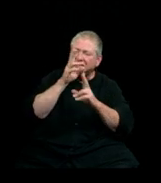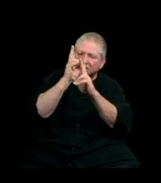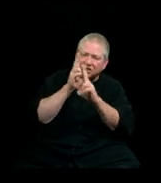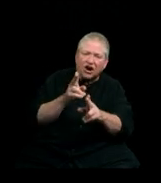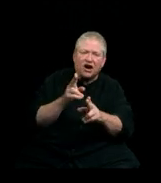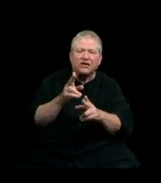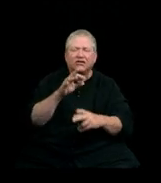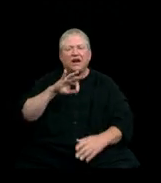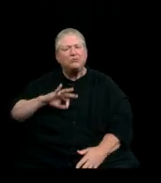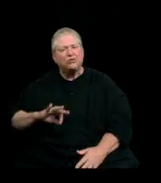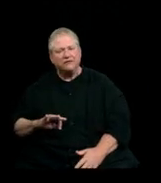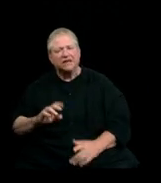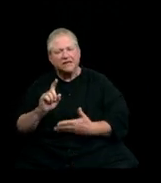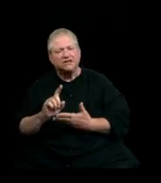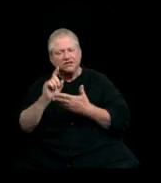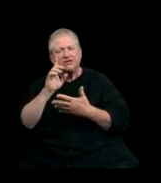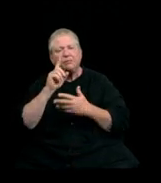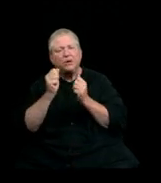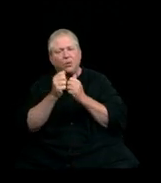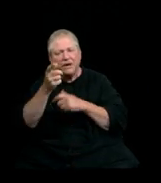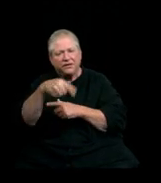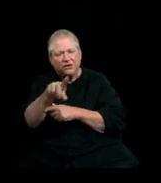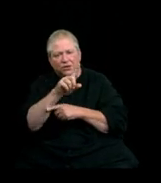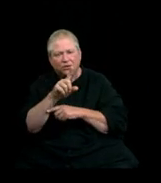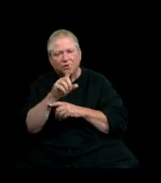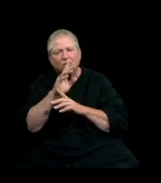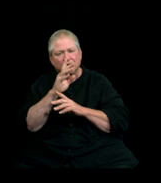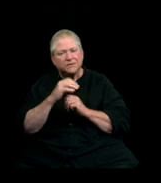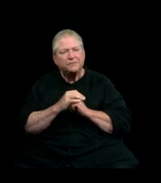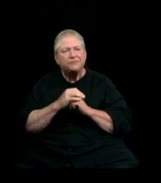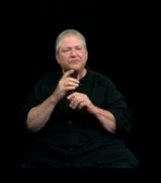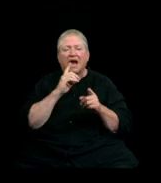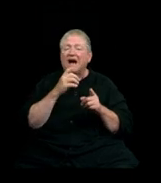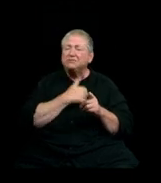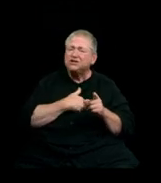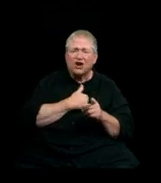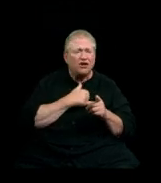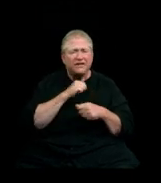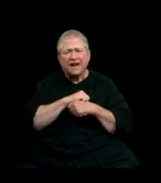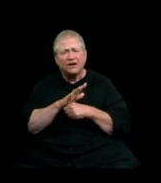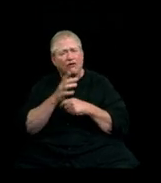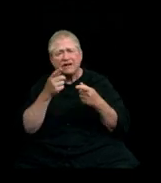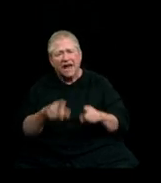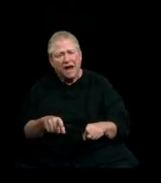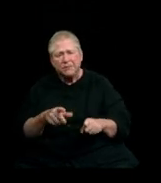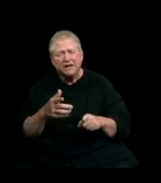and a privilege to be with you along that journey. I am sorry that COVID happened and you don't get this walk